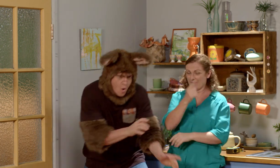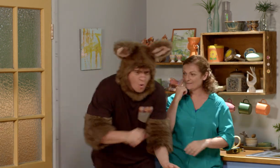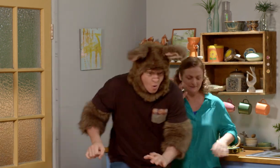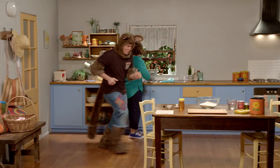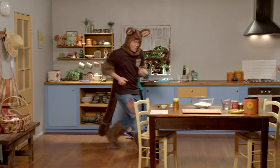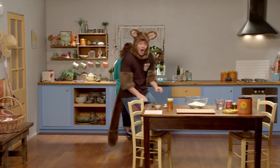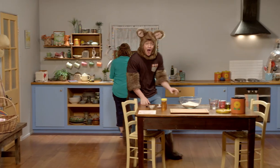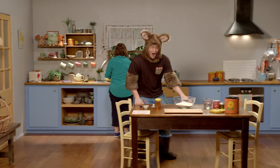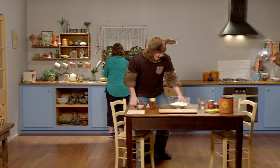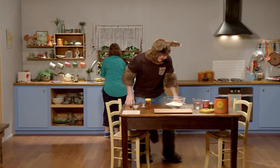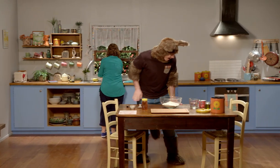and I'll wash my hands.